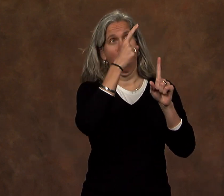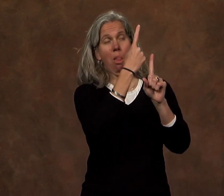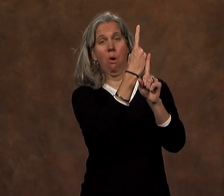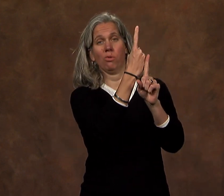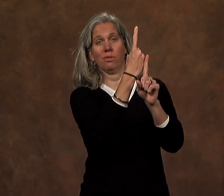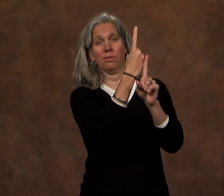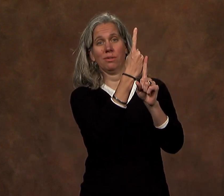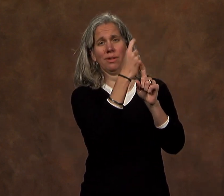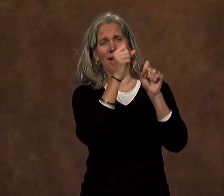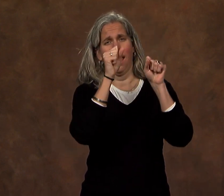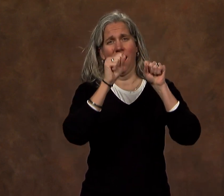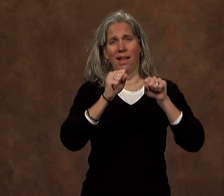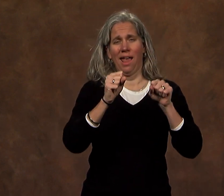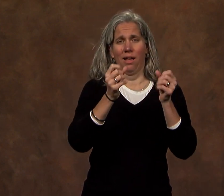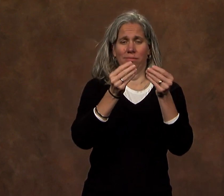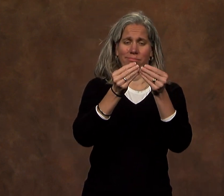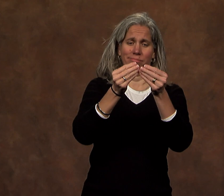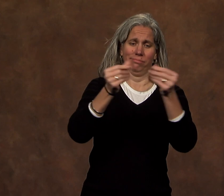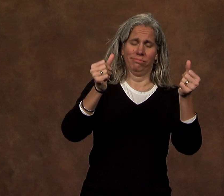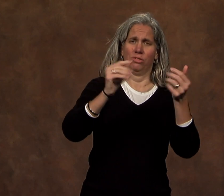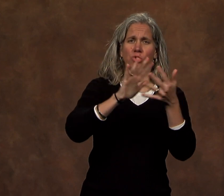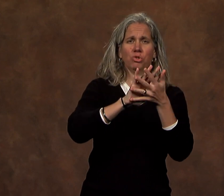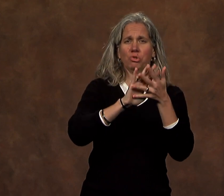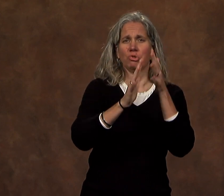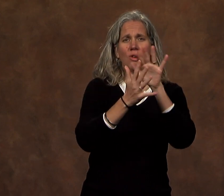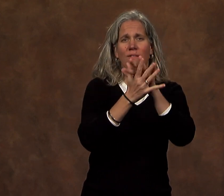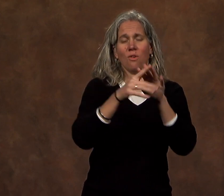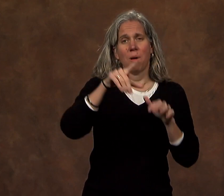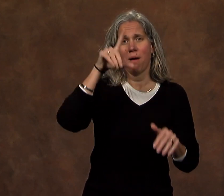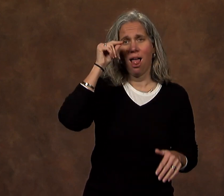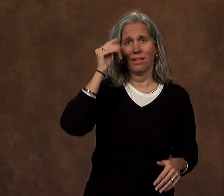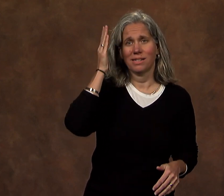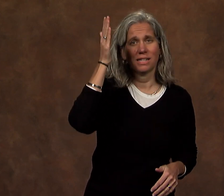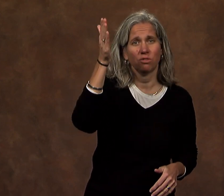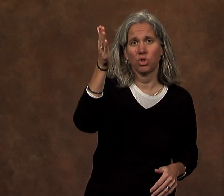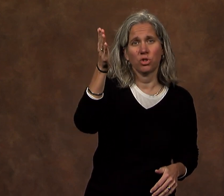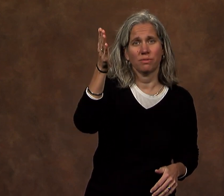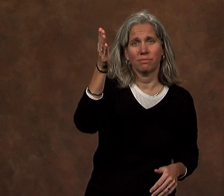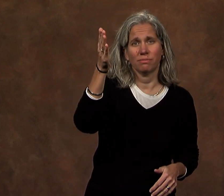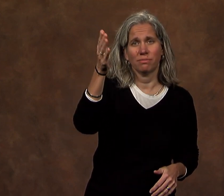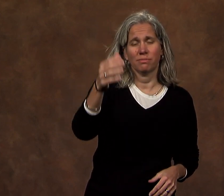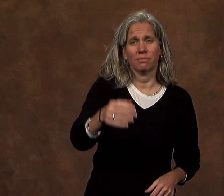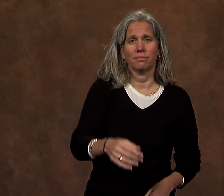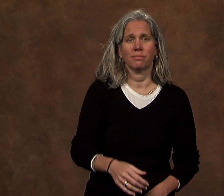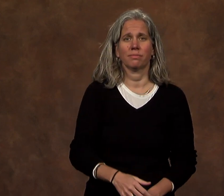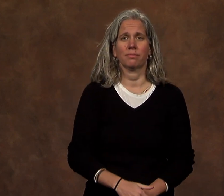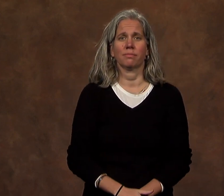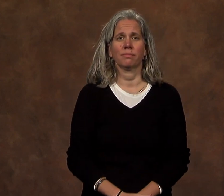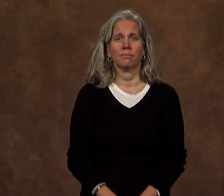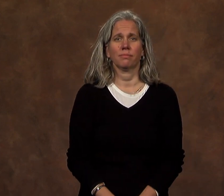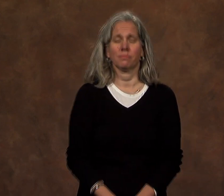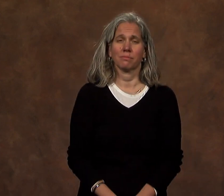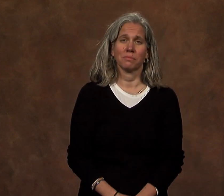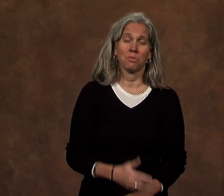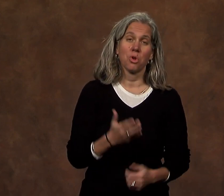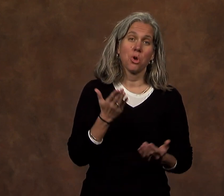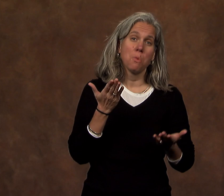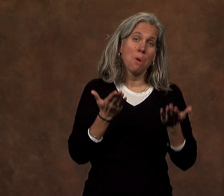is able to act alone. They cannot be the panacea for Gallaudet's future.